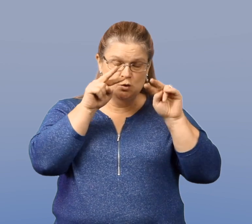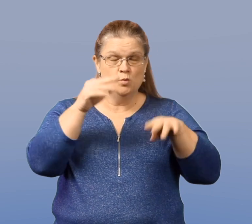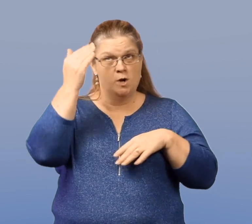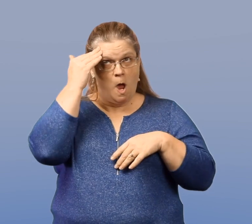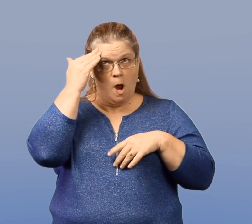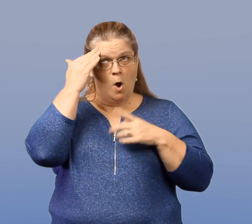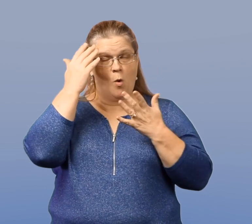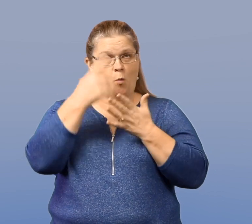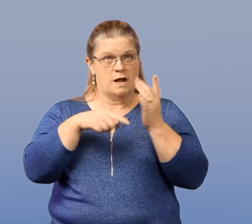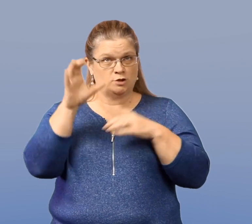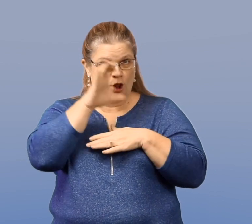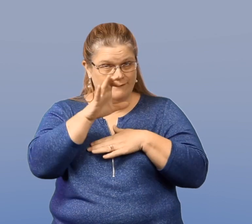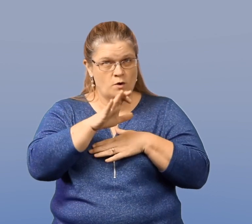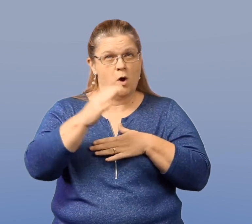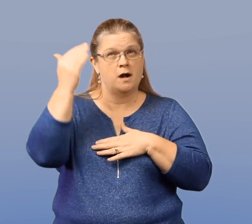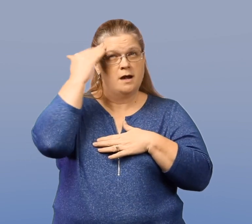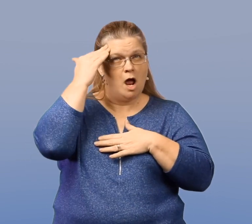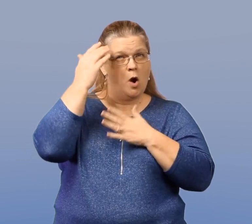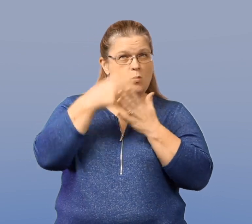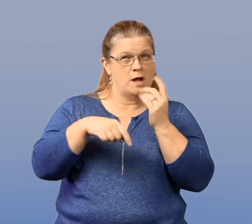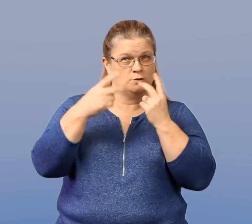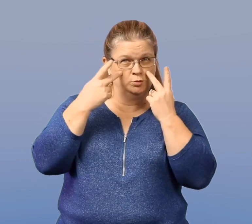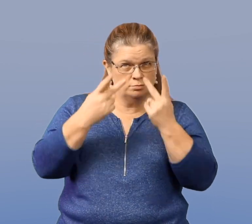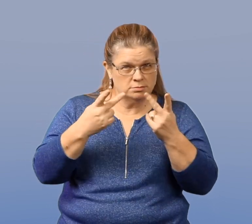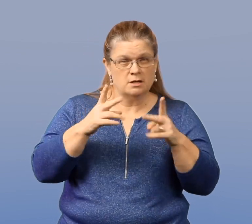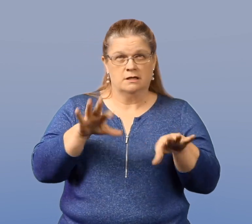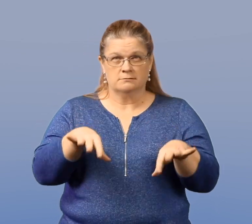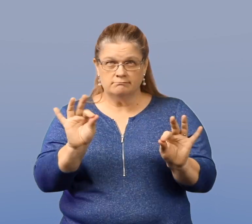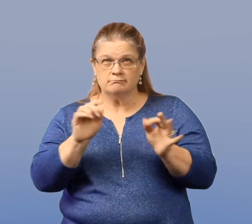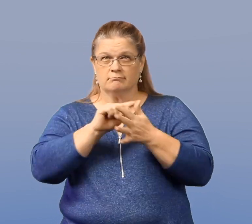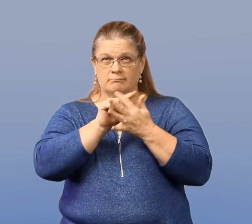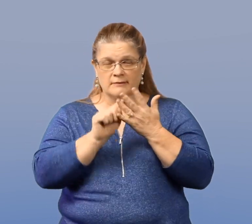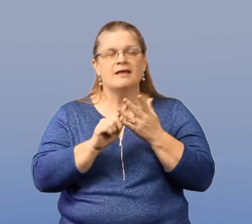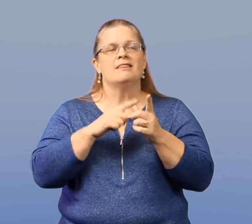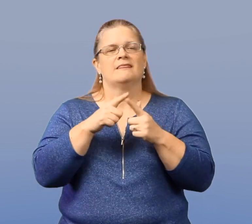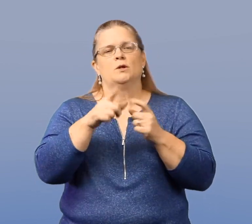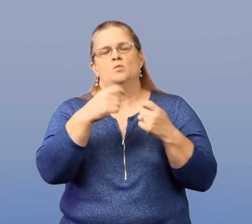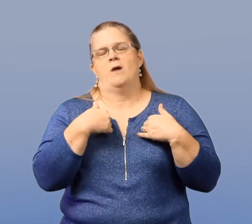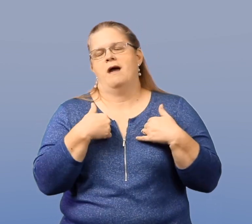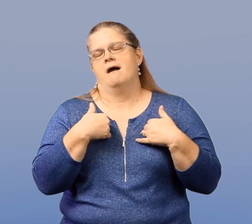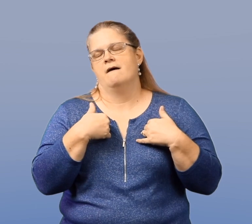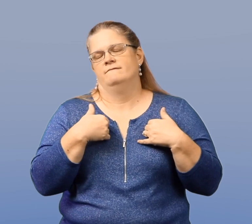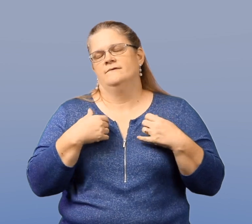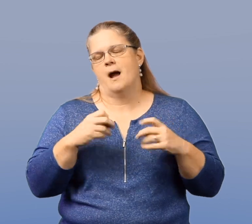If you know what to look for, know what to pay attention to, you have the opportunity